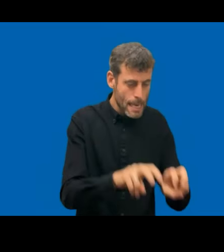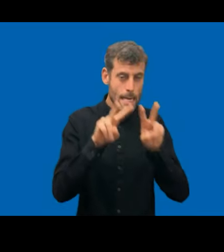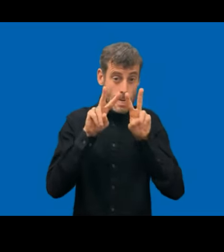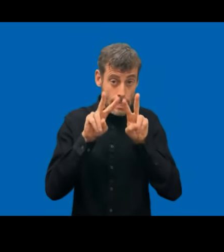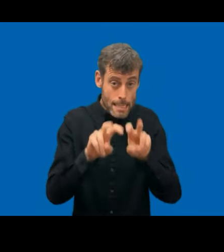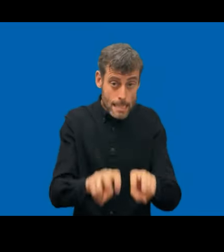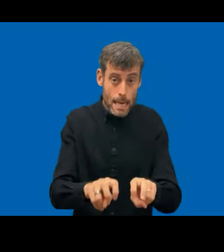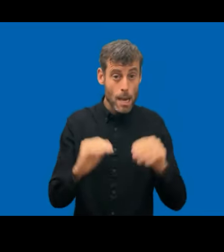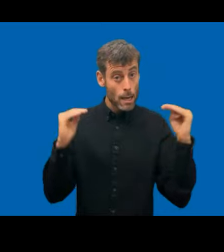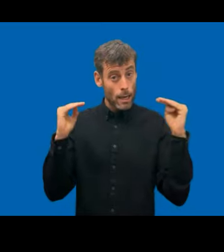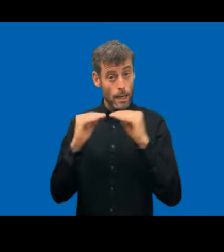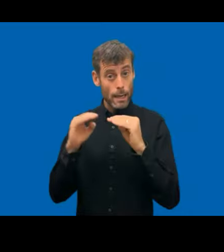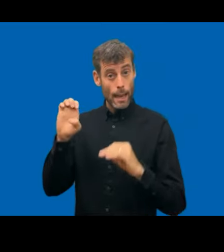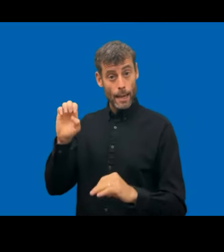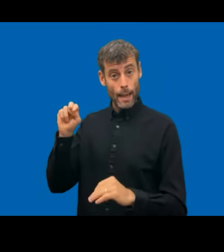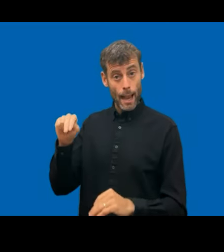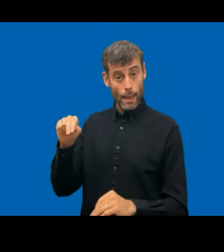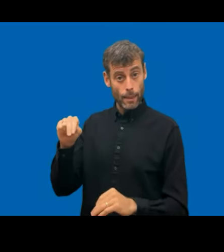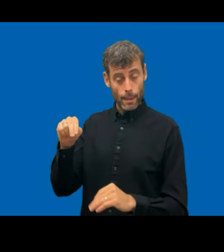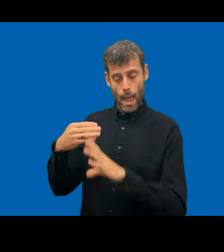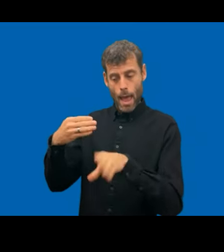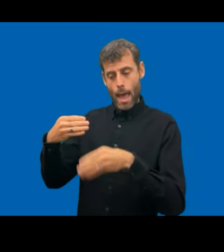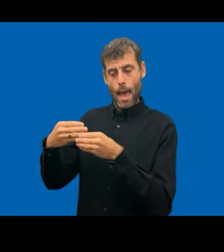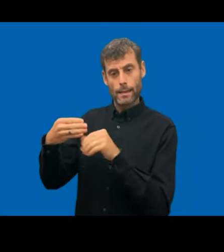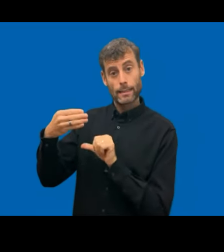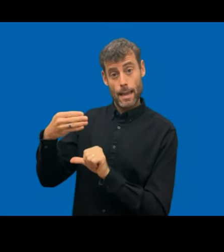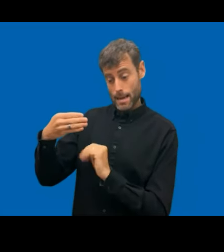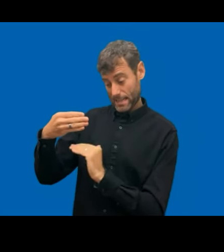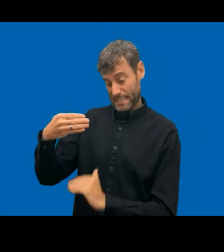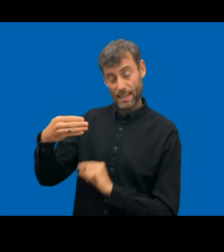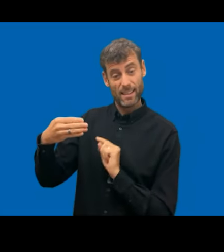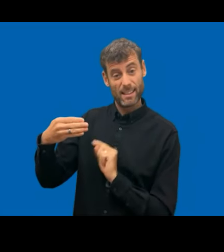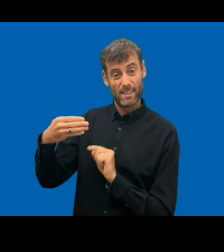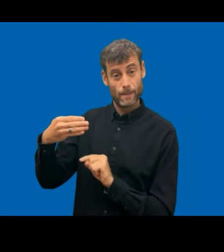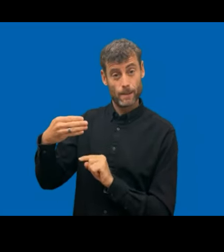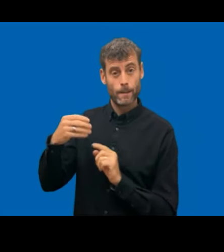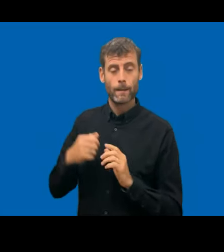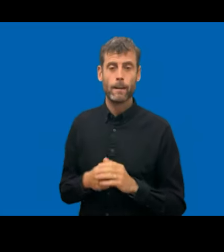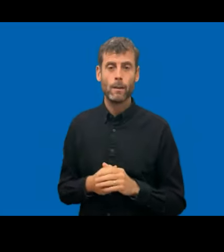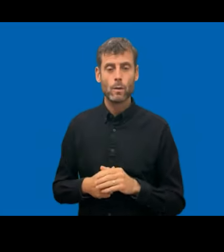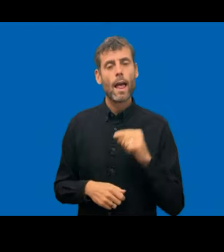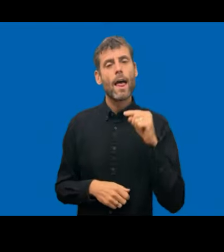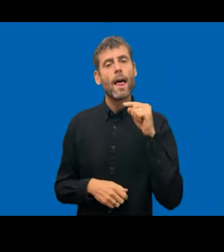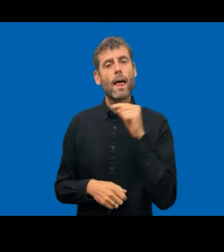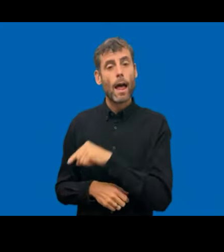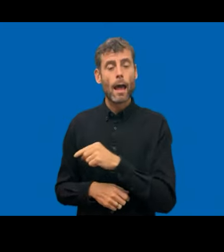Annex A. And those are done on a much smaller number of websites.